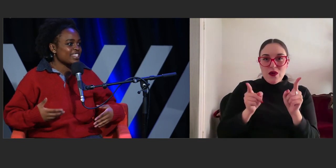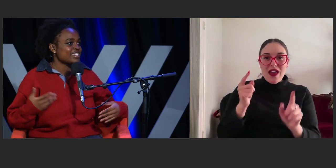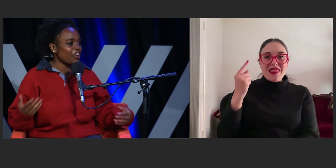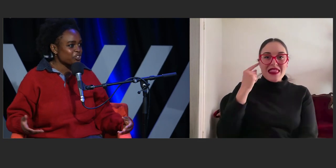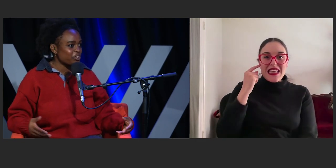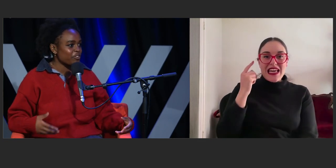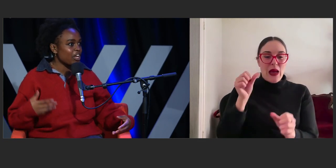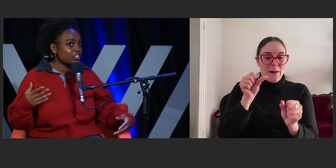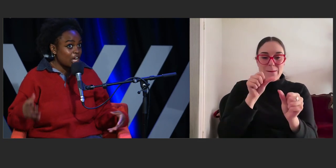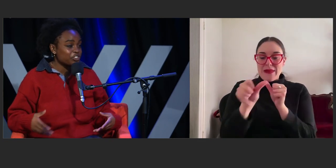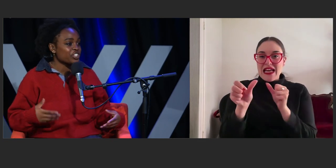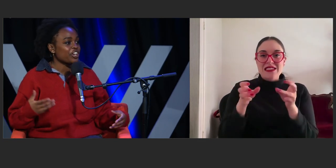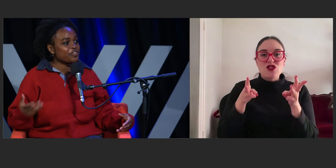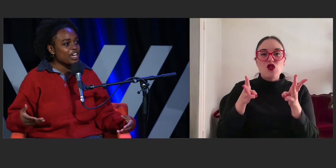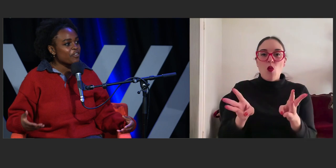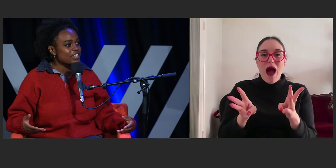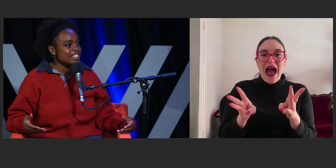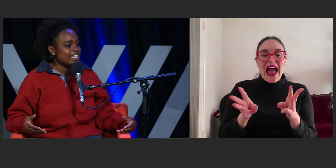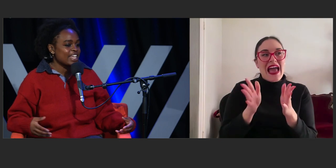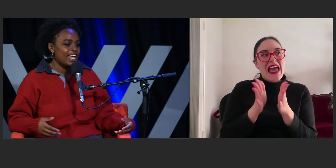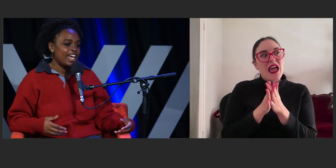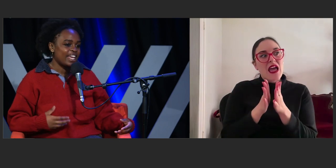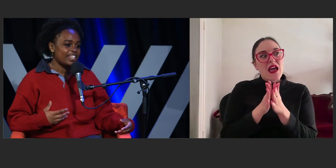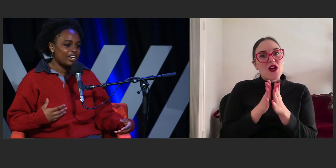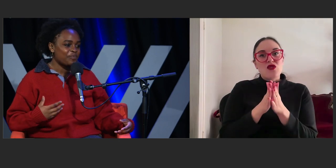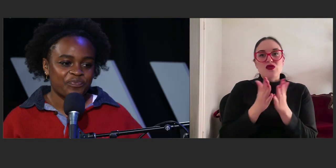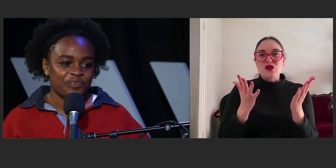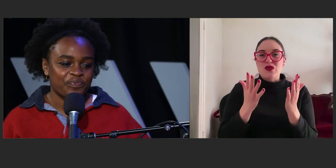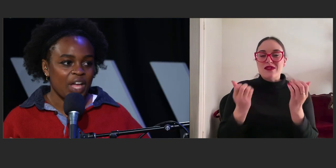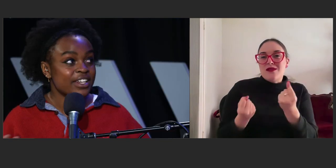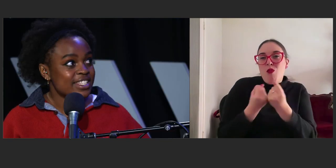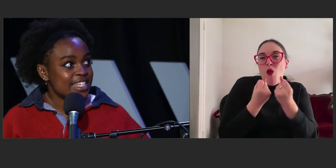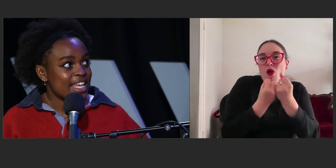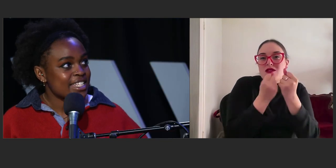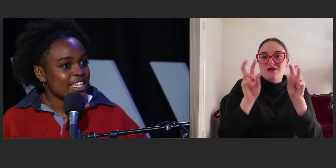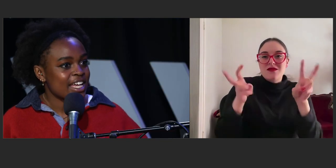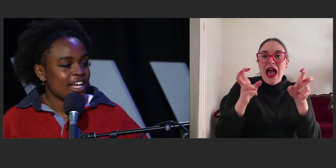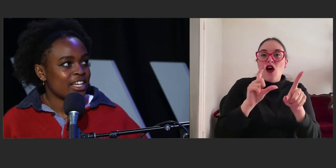this culture of diversity and understanding.